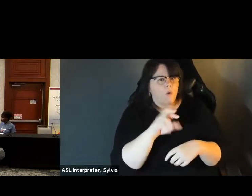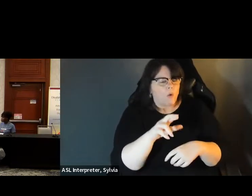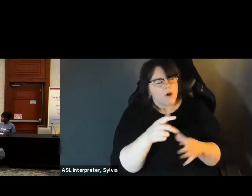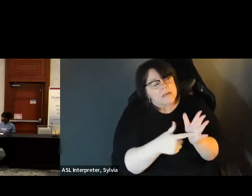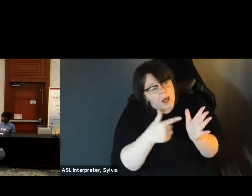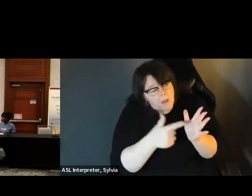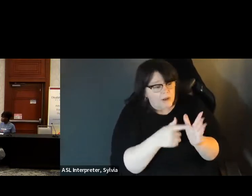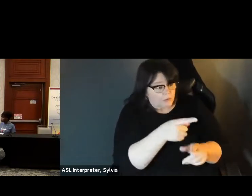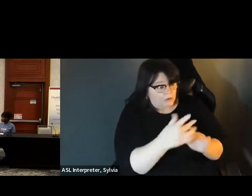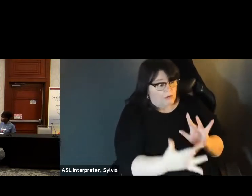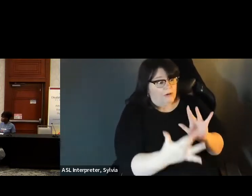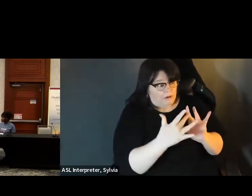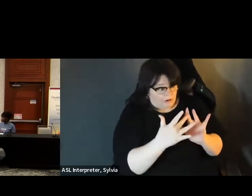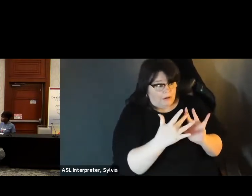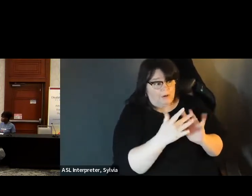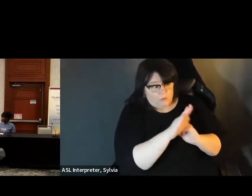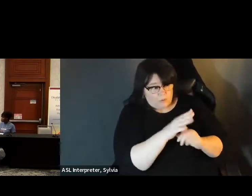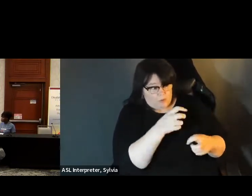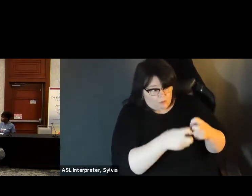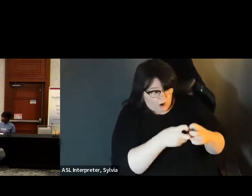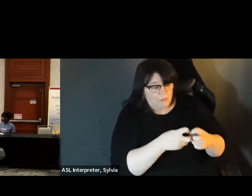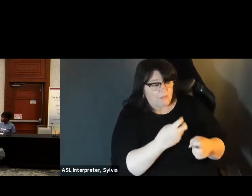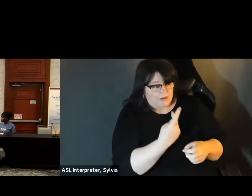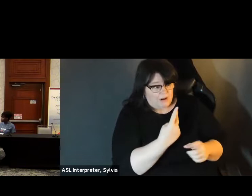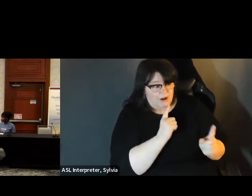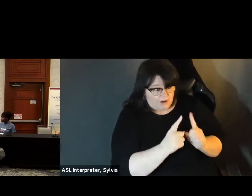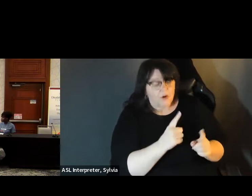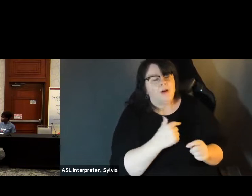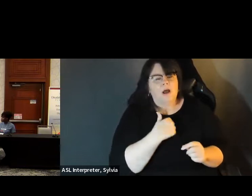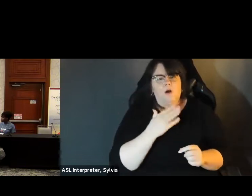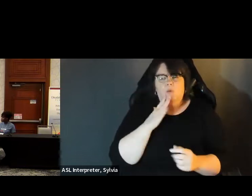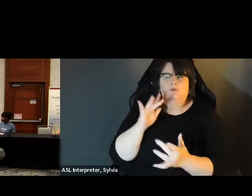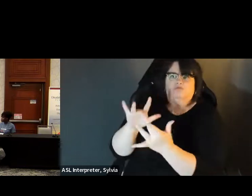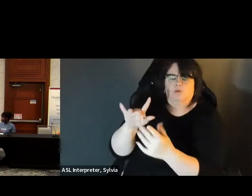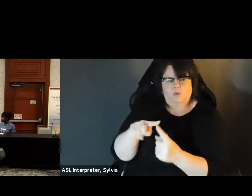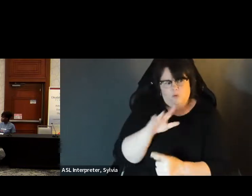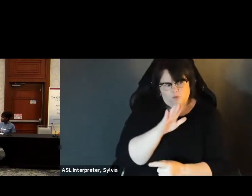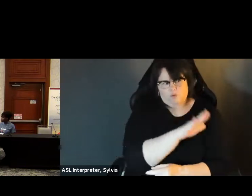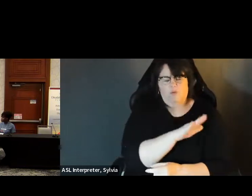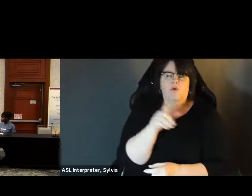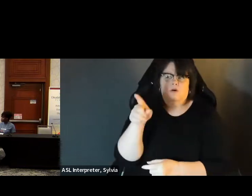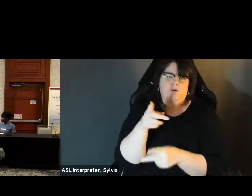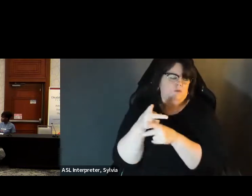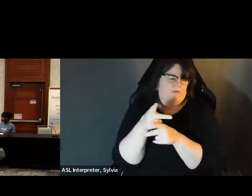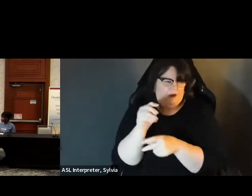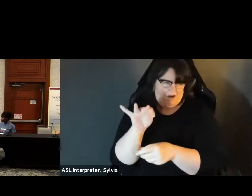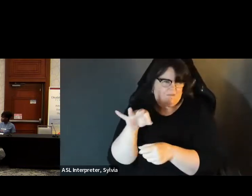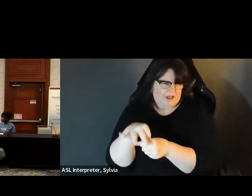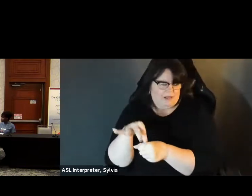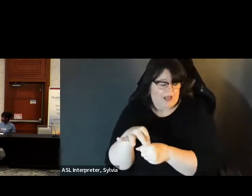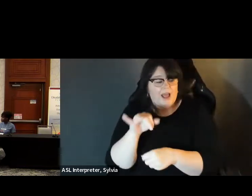just so that. Where of what conversations we're having with one of their voters. so, if you do contact us directly, please include your name.